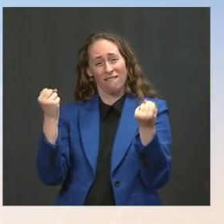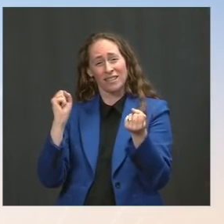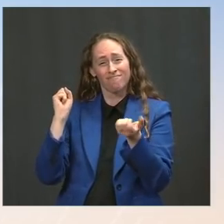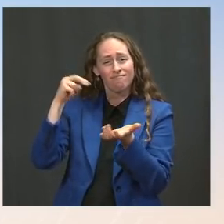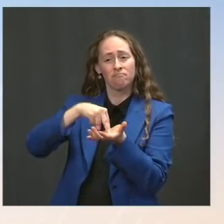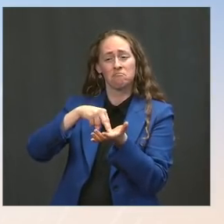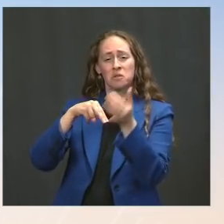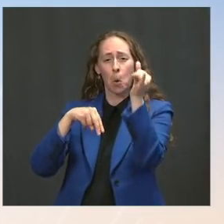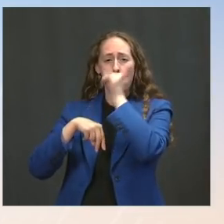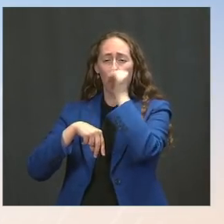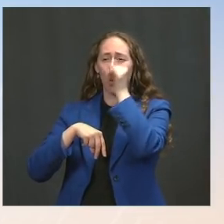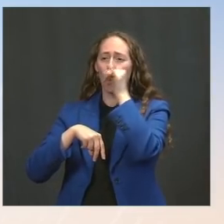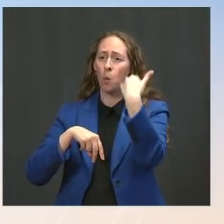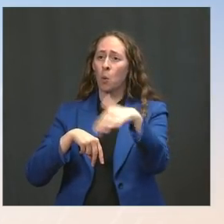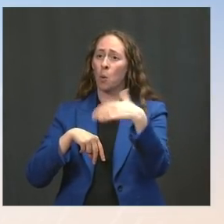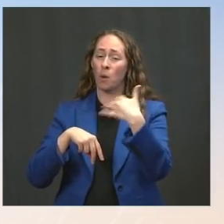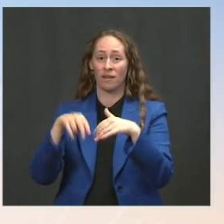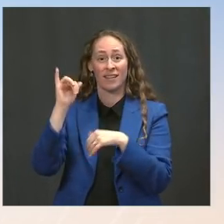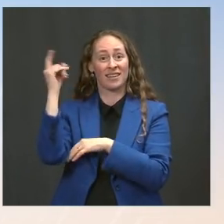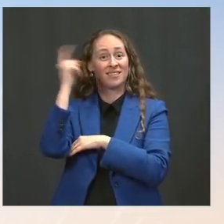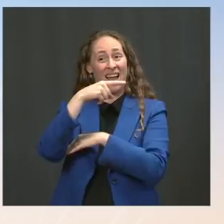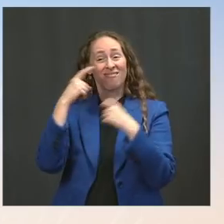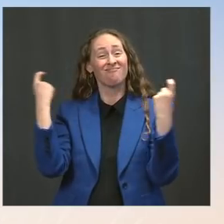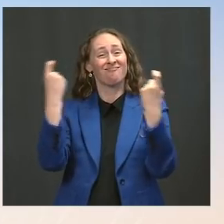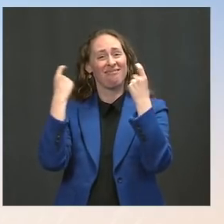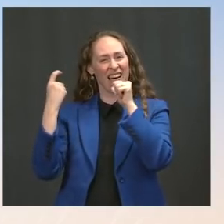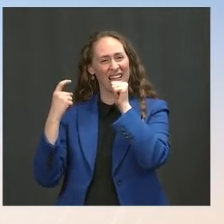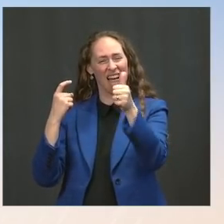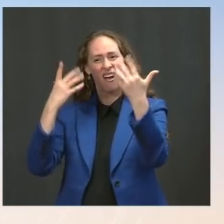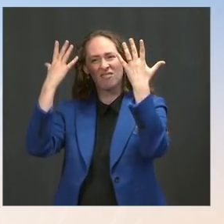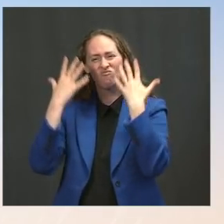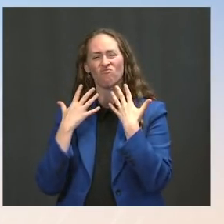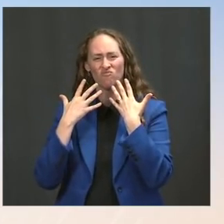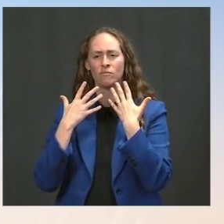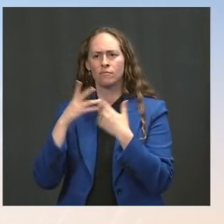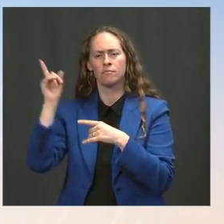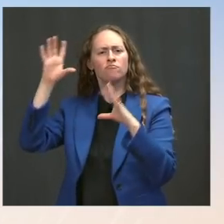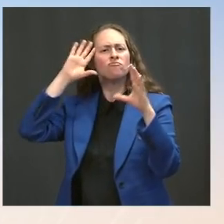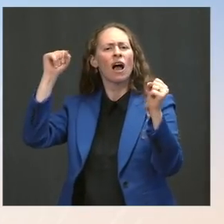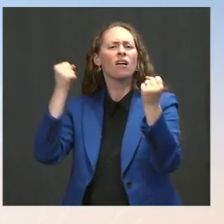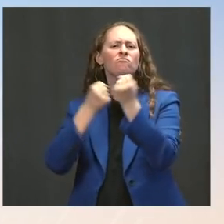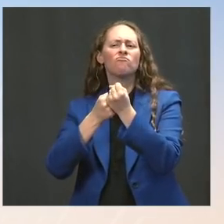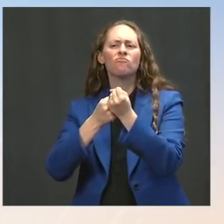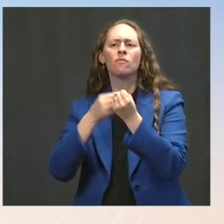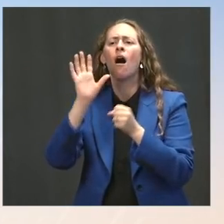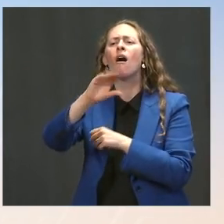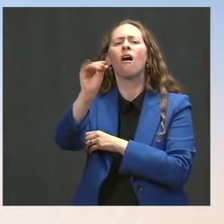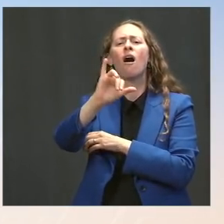The President absolutely believes that. I'd also note -- it's noteworthy that many of the Republicans in Congress who are the most vocal